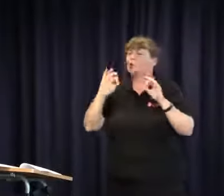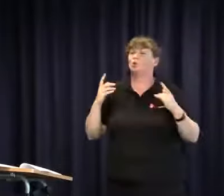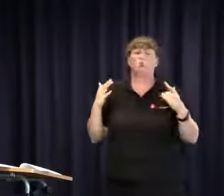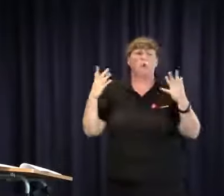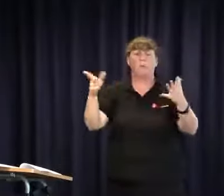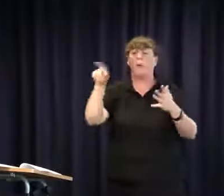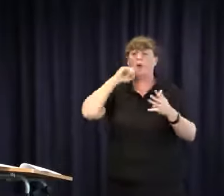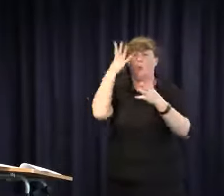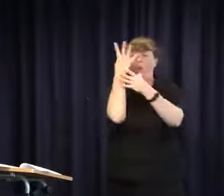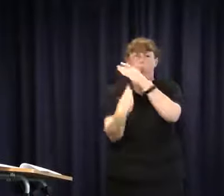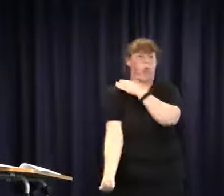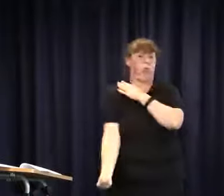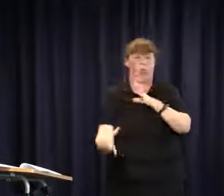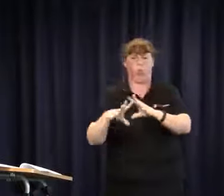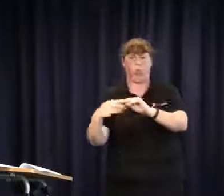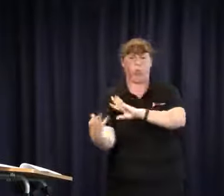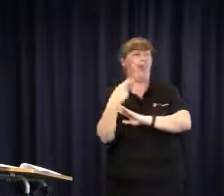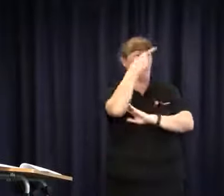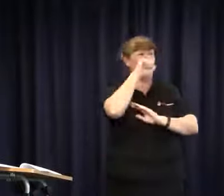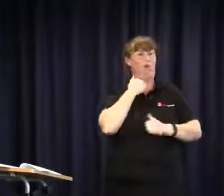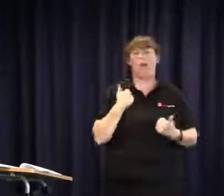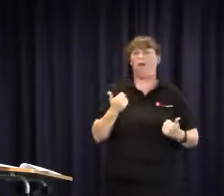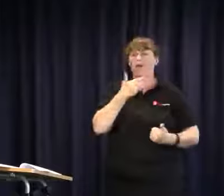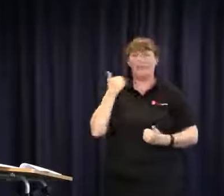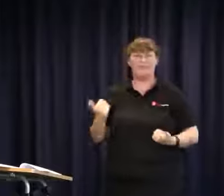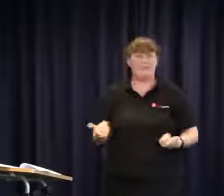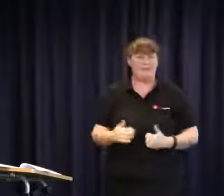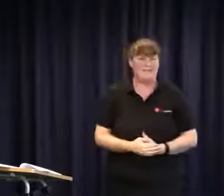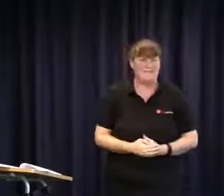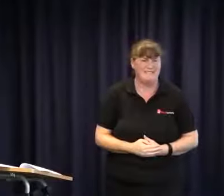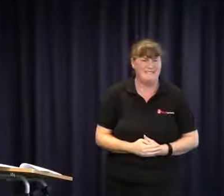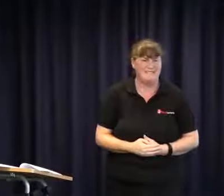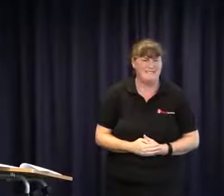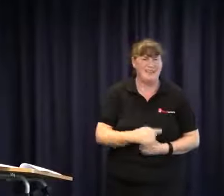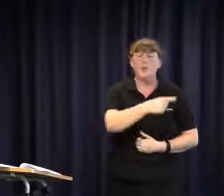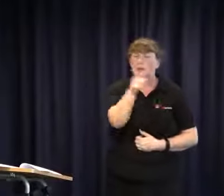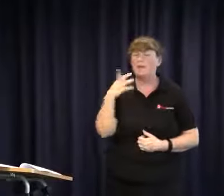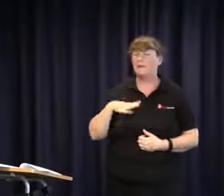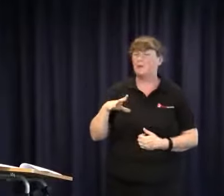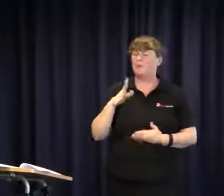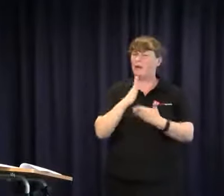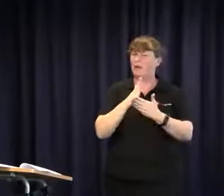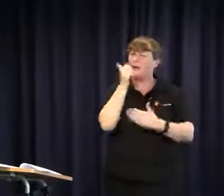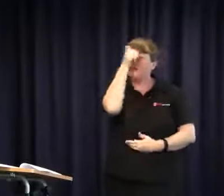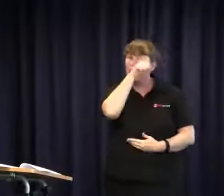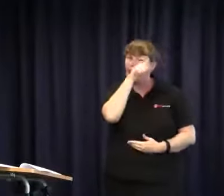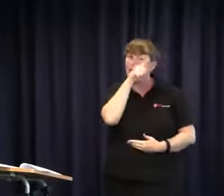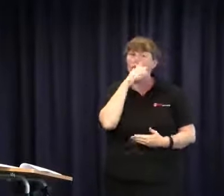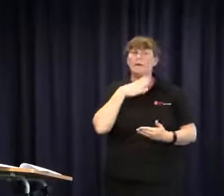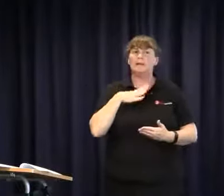the various groups and what you can focus on. You don't want to have too many goals to achieve because you'll just drown in it and the department of education will laugh